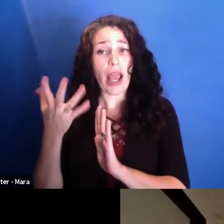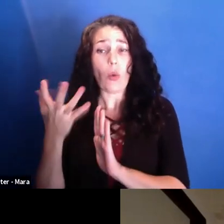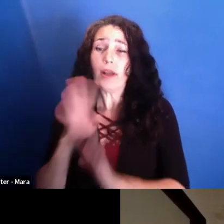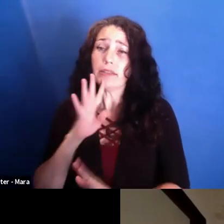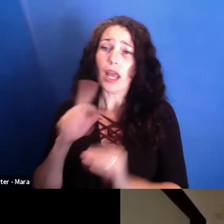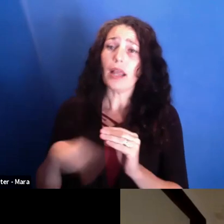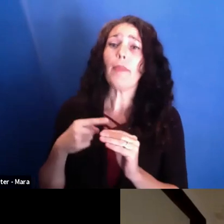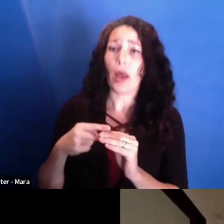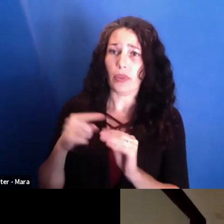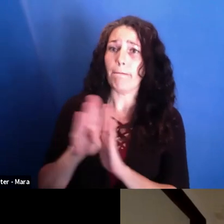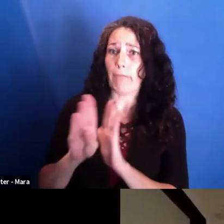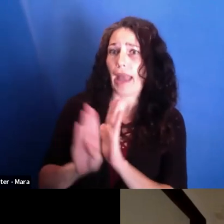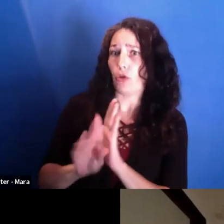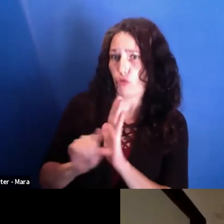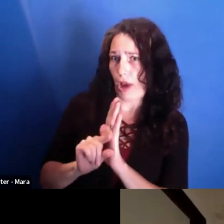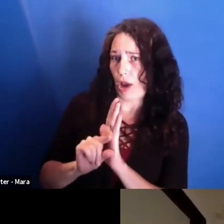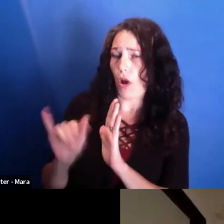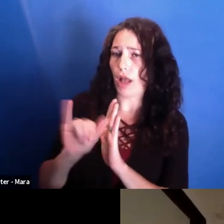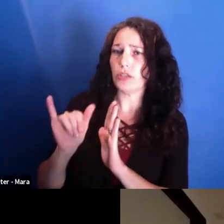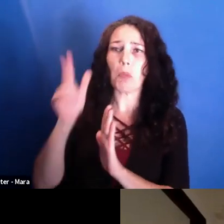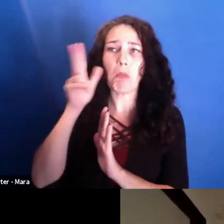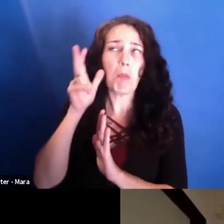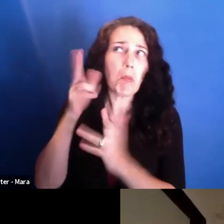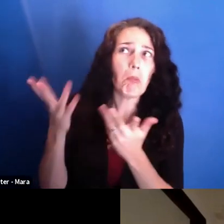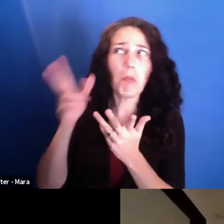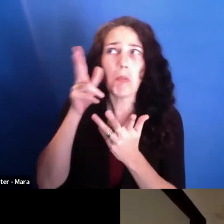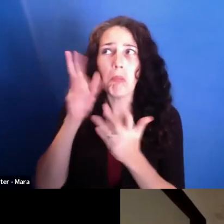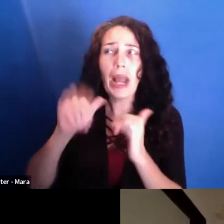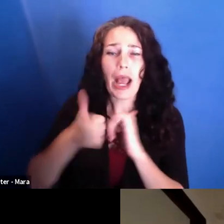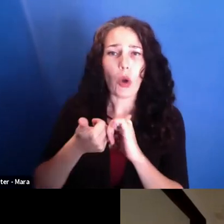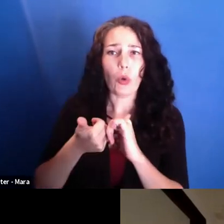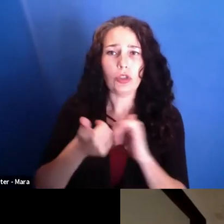and also sort of hear how you went from theater into documentaries.